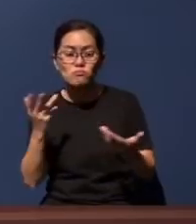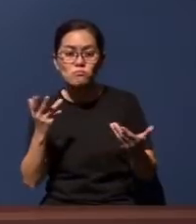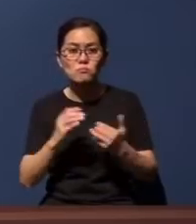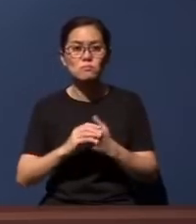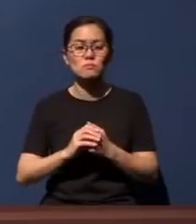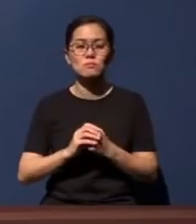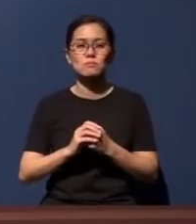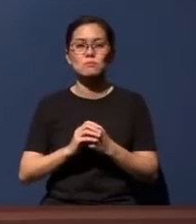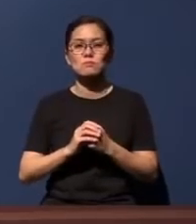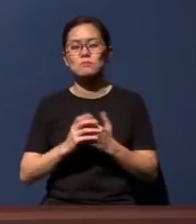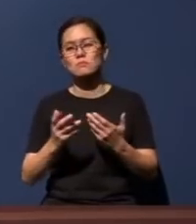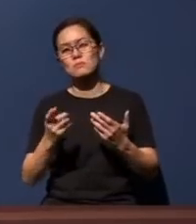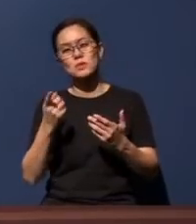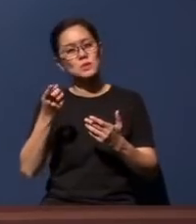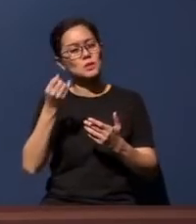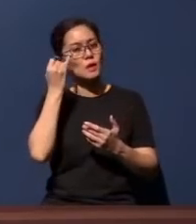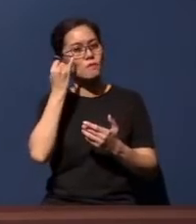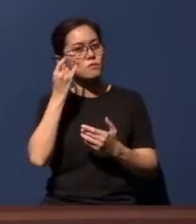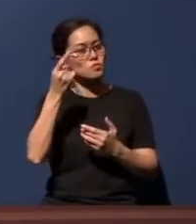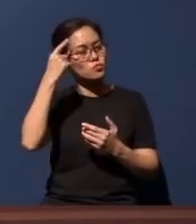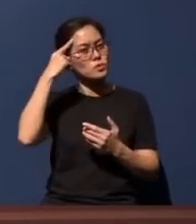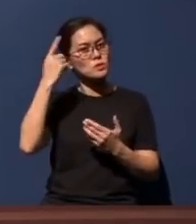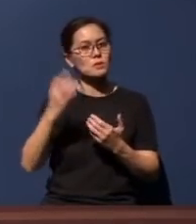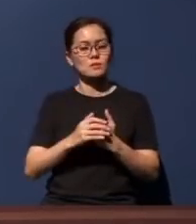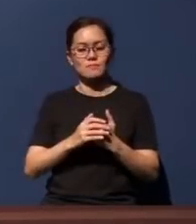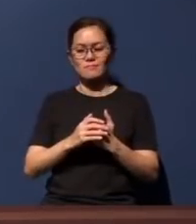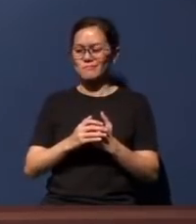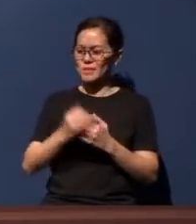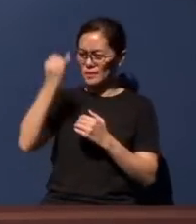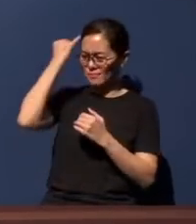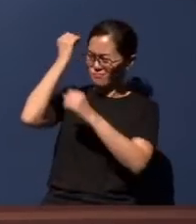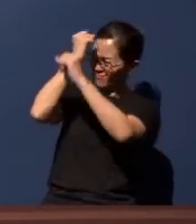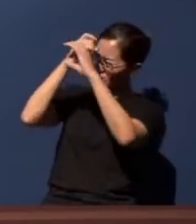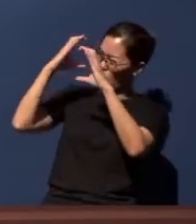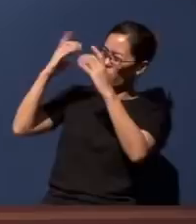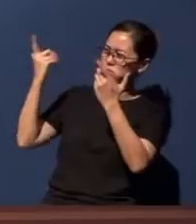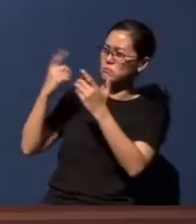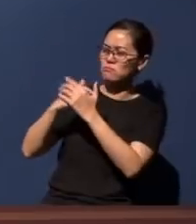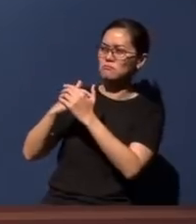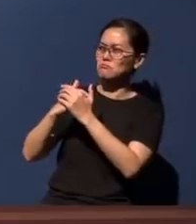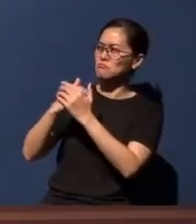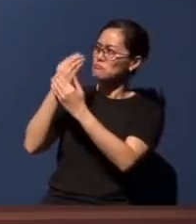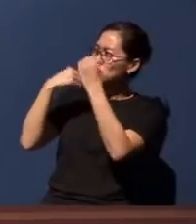And actually, if you think about the idea of the meal, we discover that God was really interested